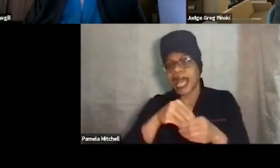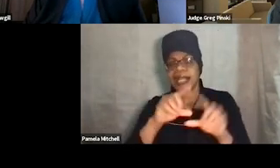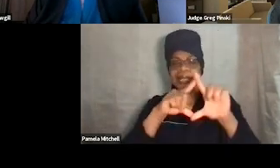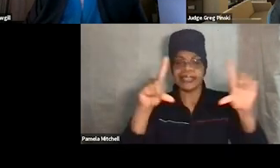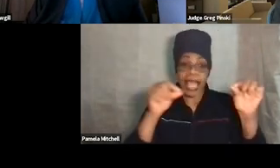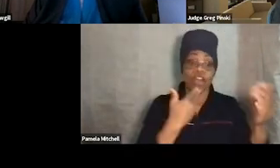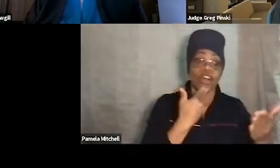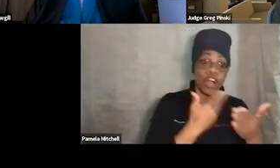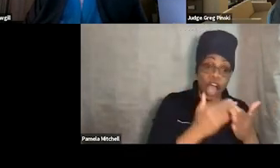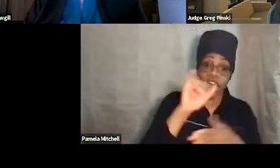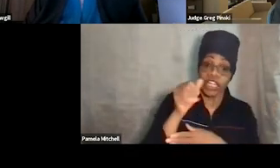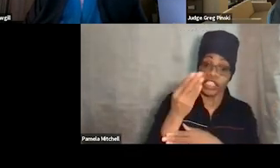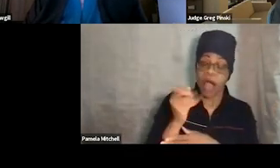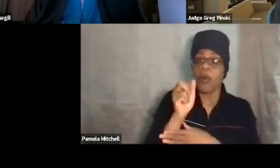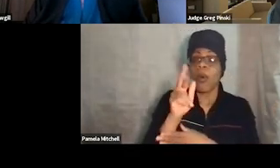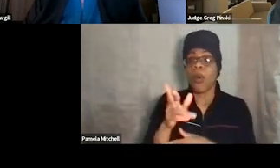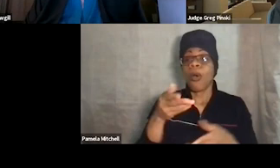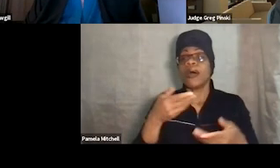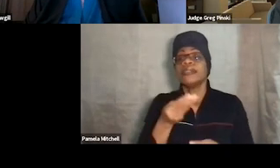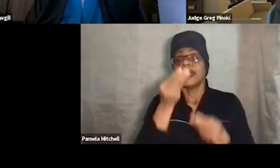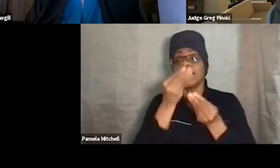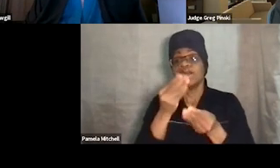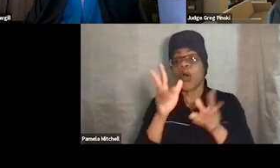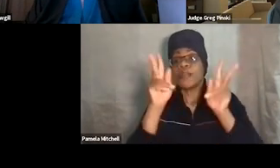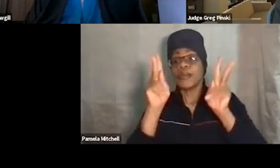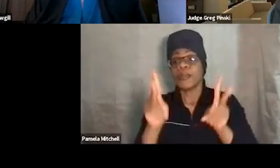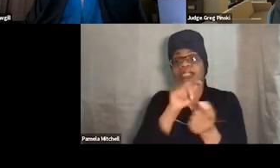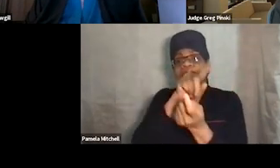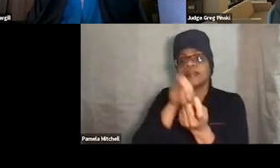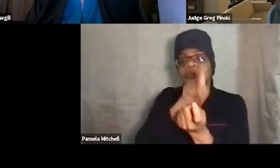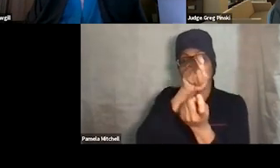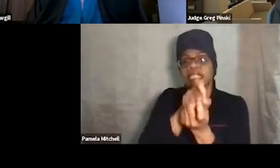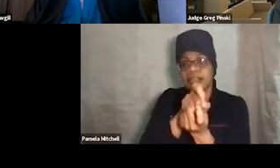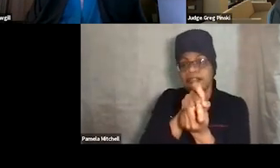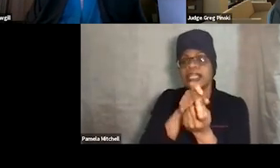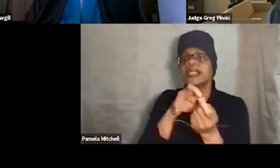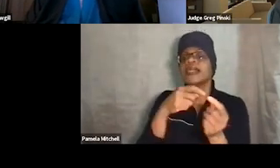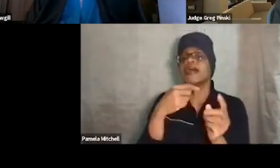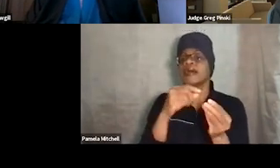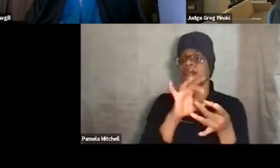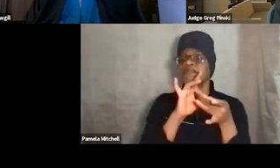or telling them specifically what they, you know, a positive reinforcement. But there are things